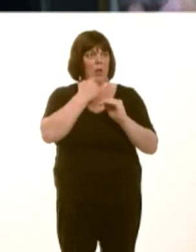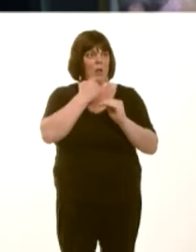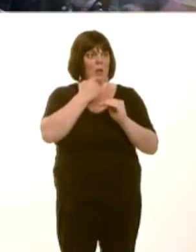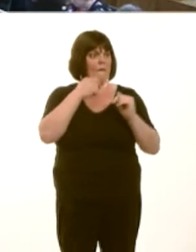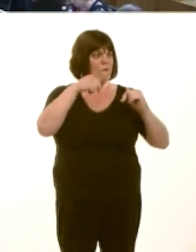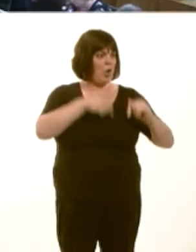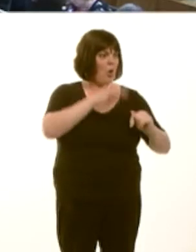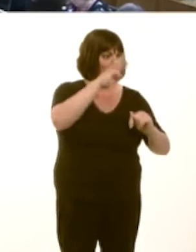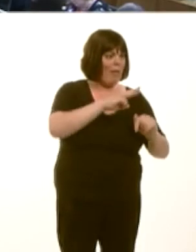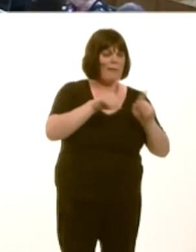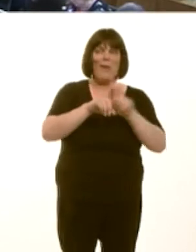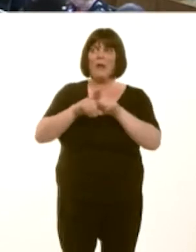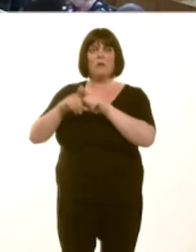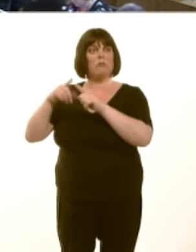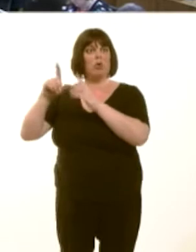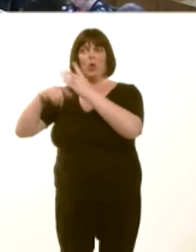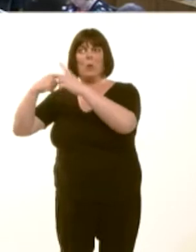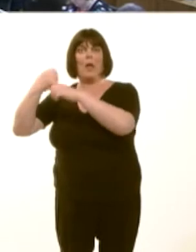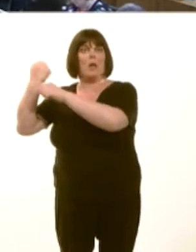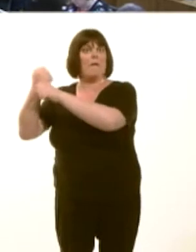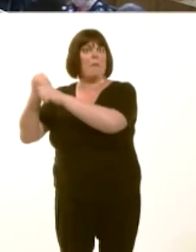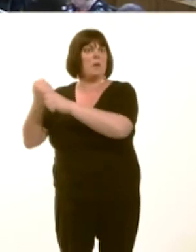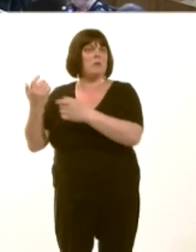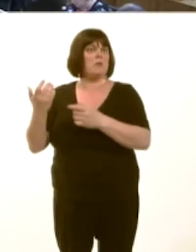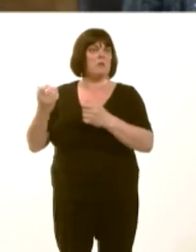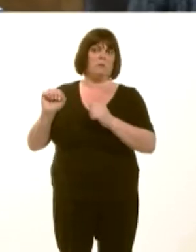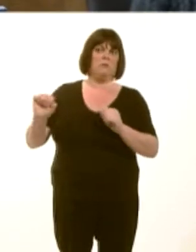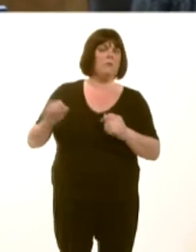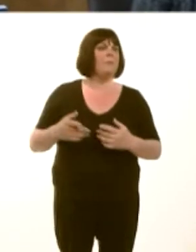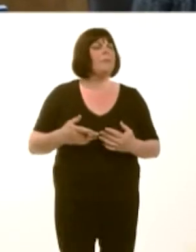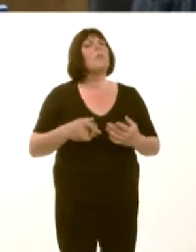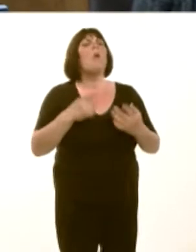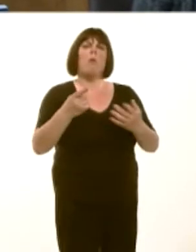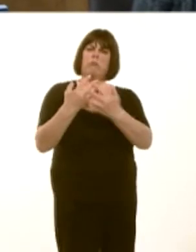Carwyn Jones: Mae yna sawl opsiwn yn cael eu hystyried ar hyn o brydóyn gyntaf, ynglyn